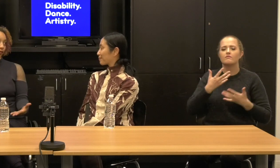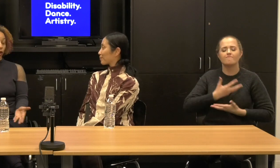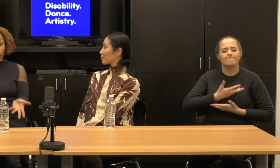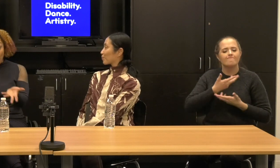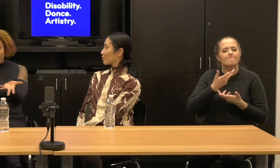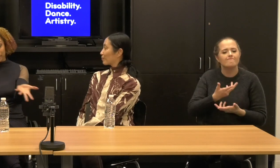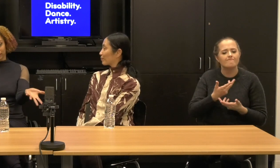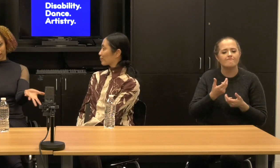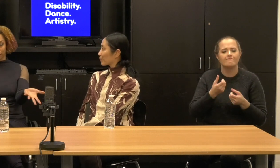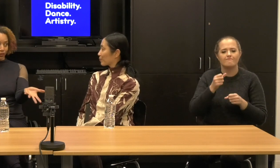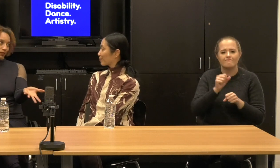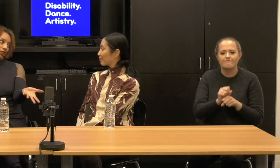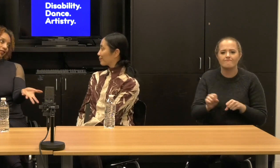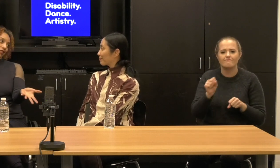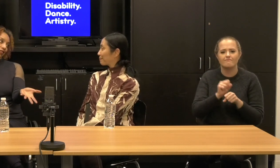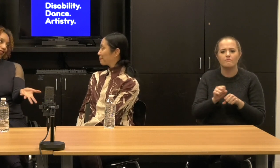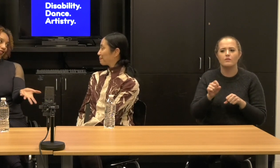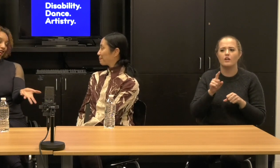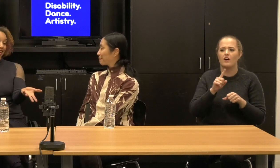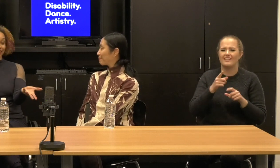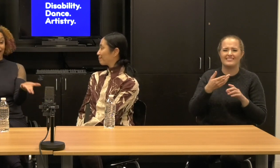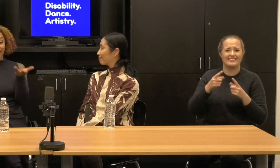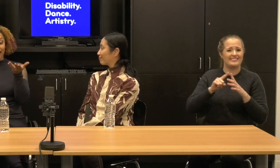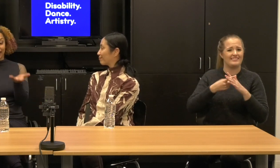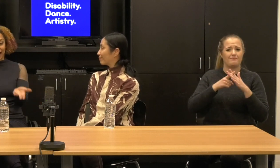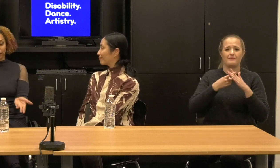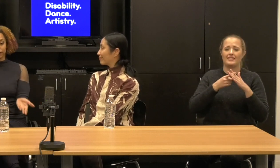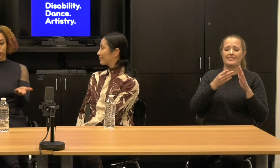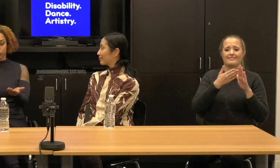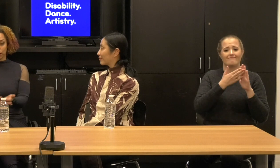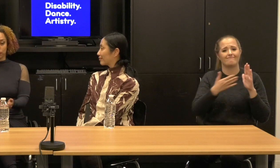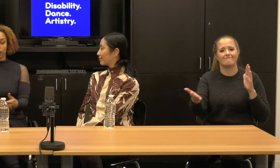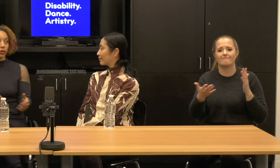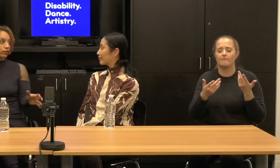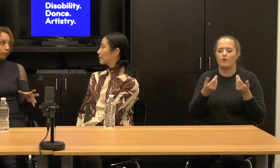All of your staff opened up to us and allow for this moment that we saw people.